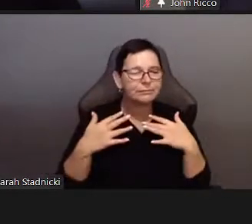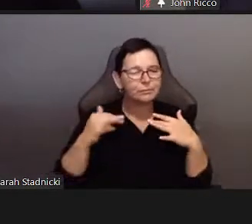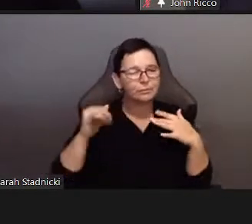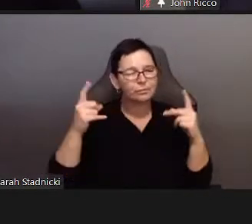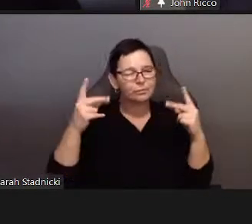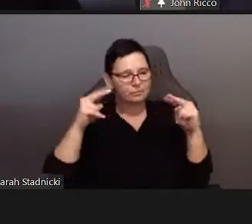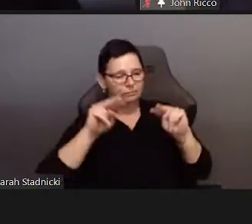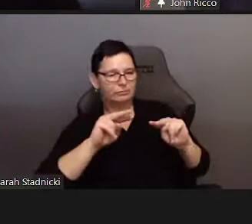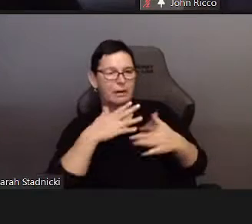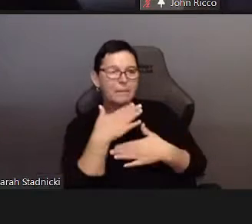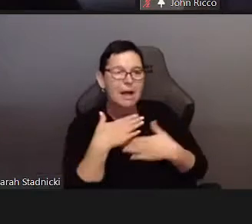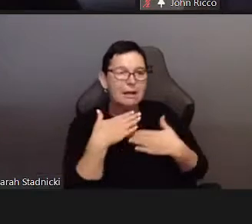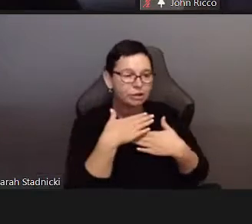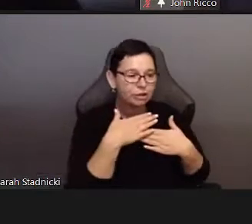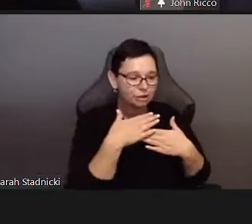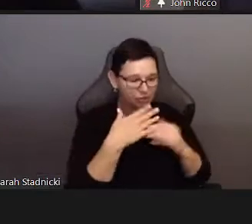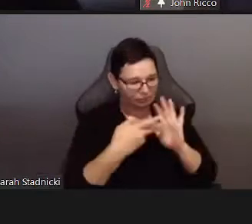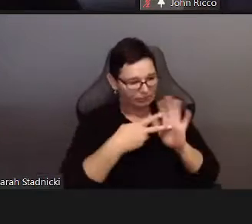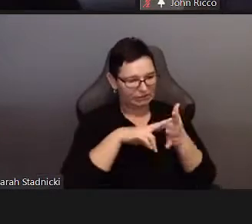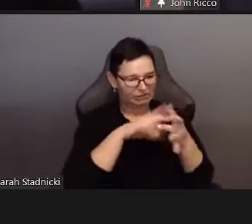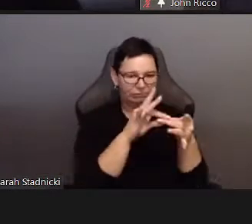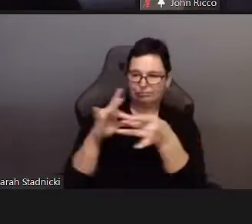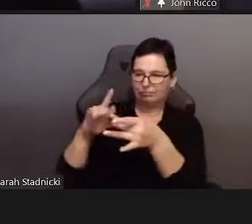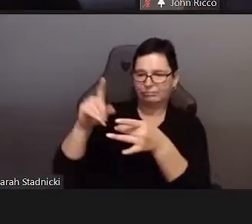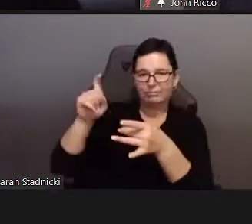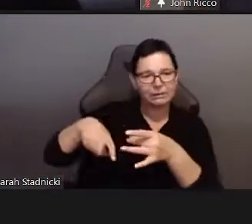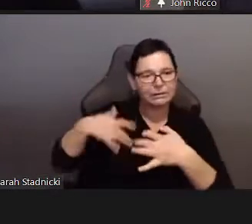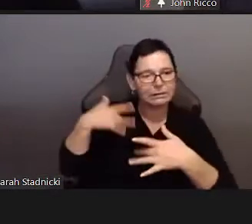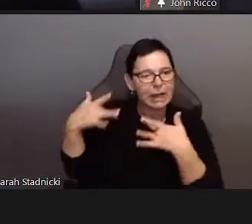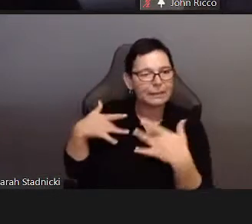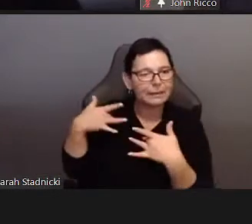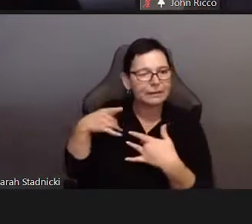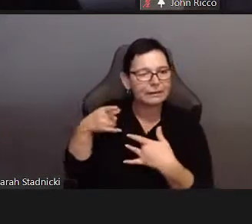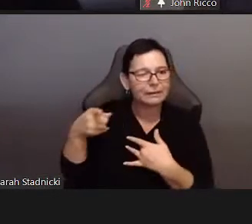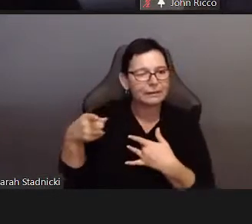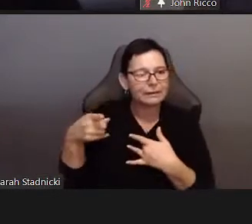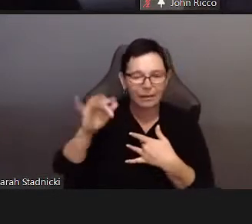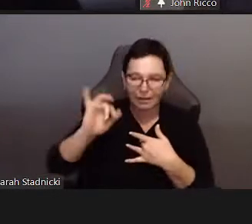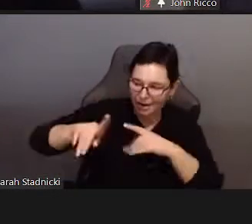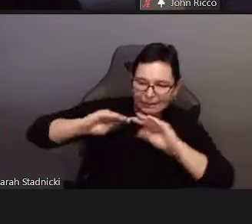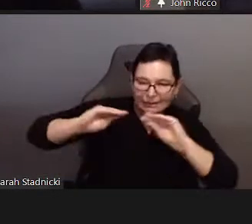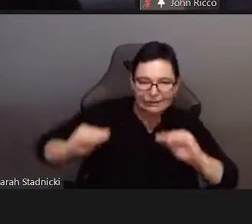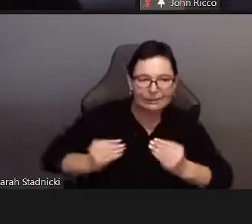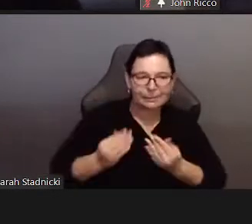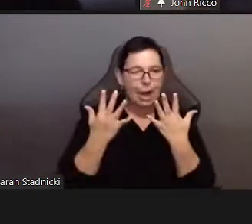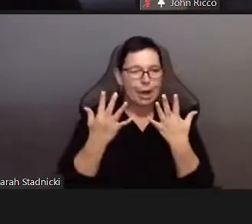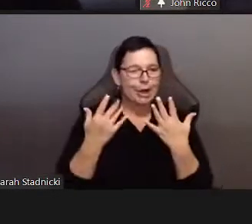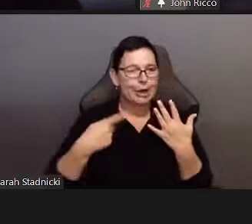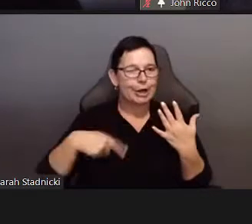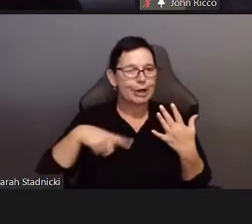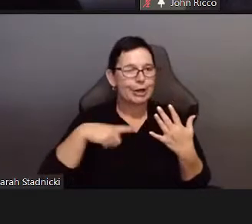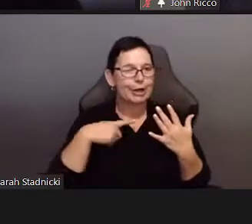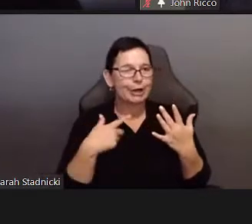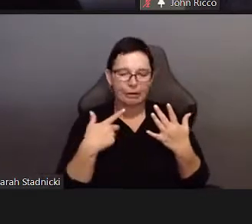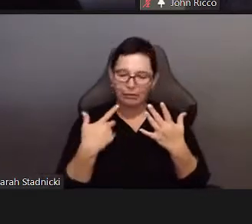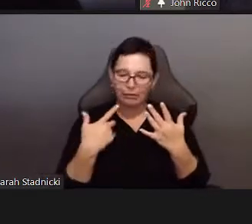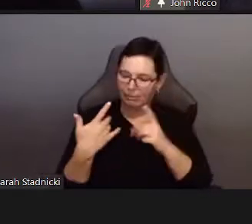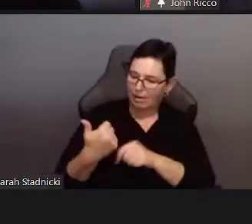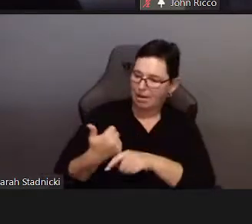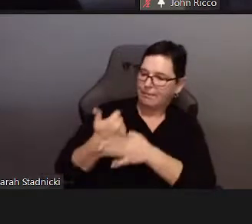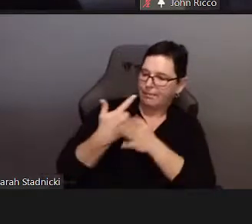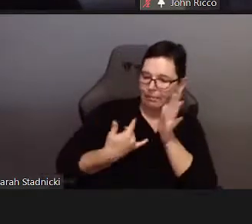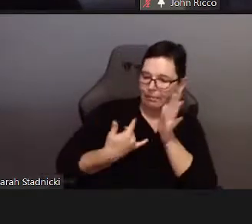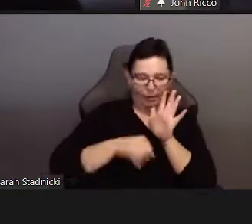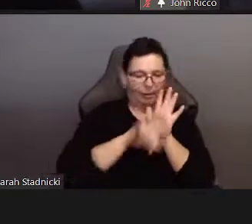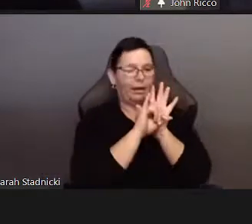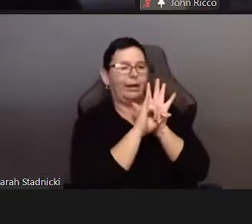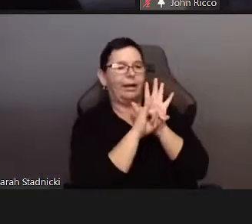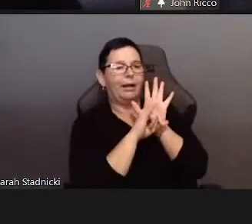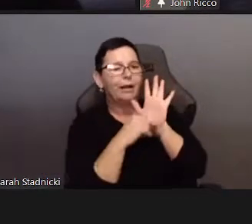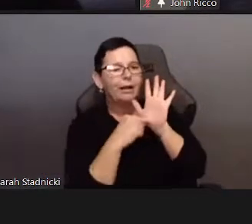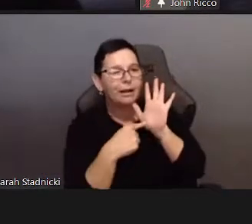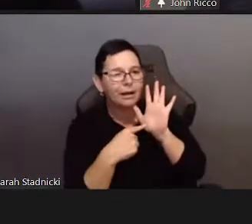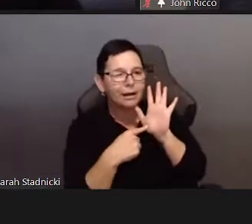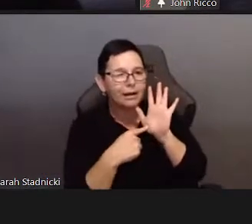They are conflicting and shift in time and space as we encounter others.